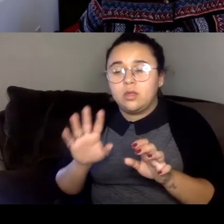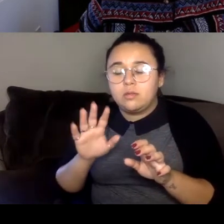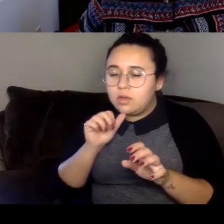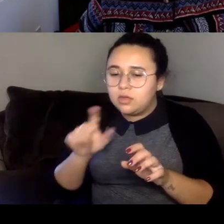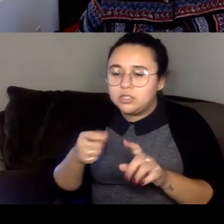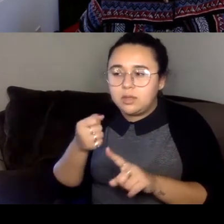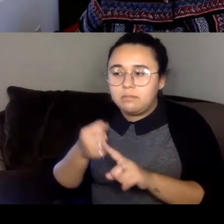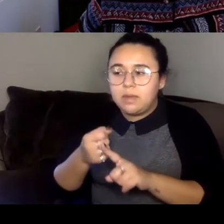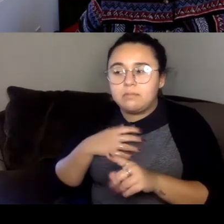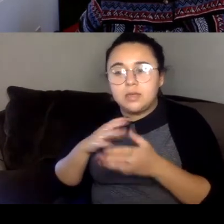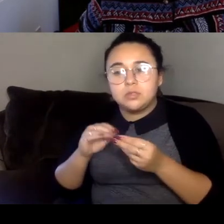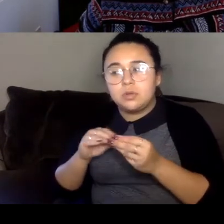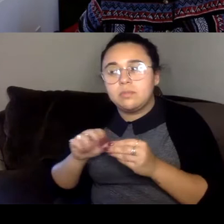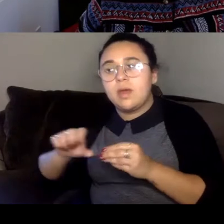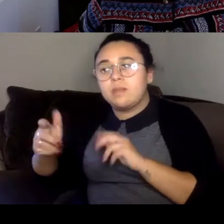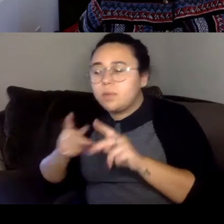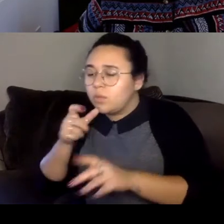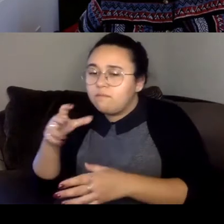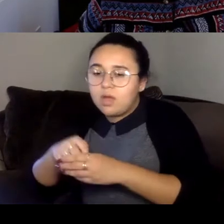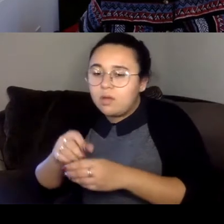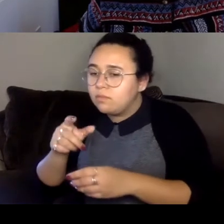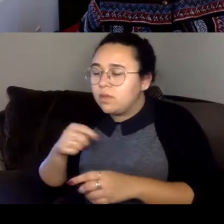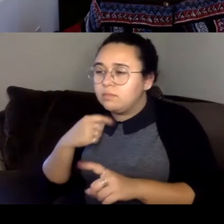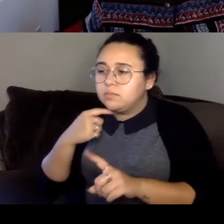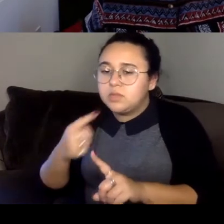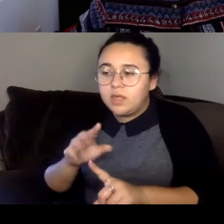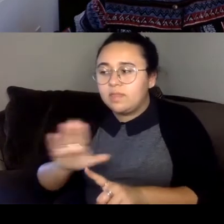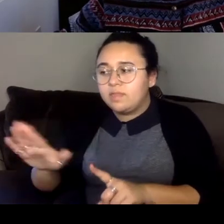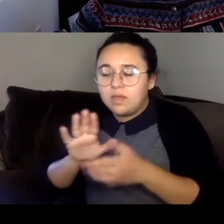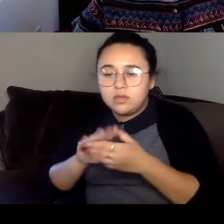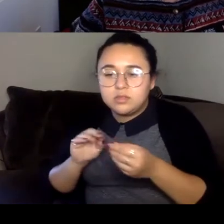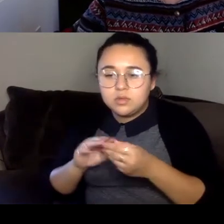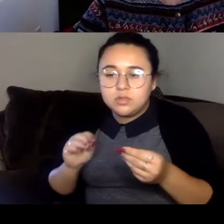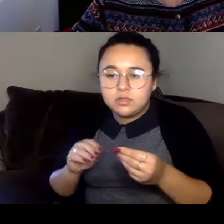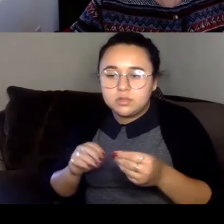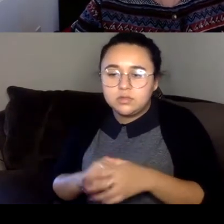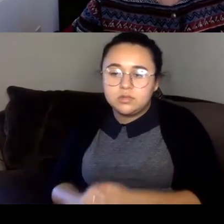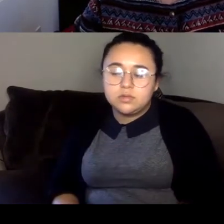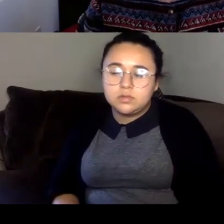other people who were involved who I was telling the stories of other people whose stories